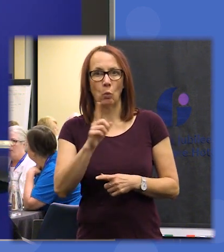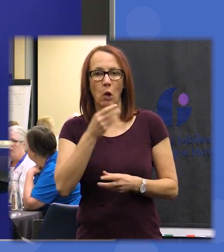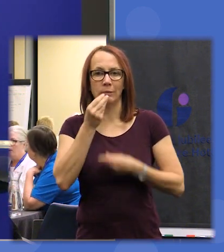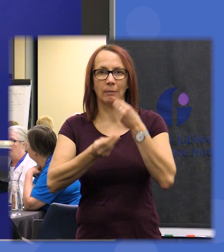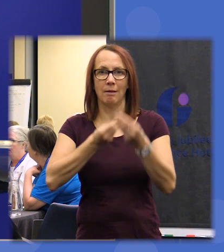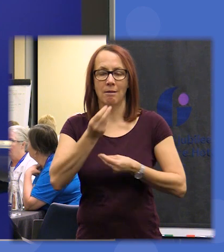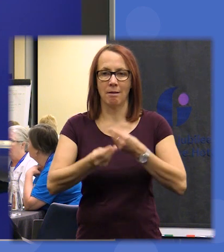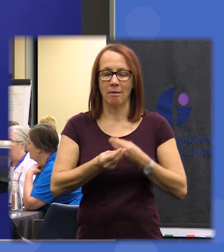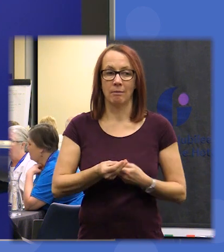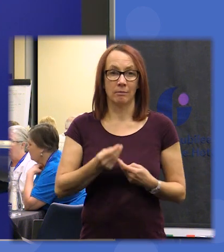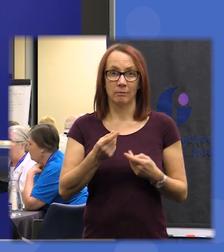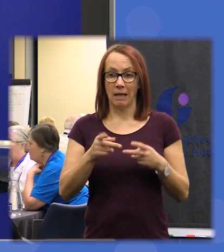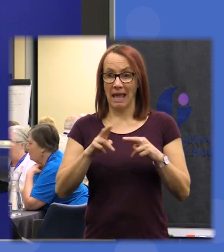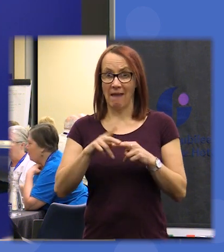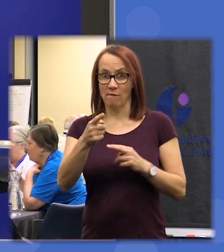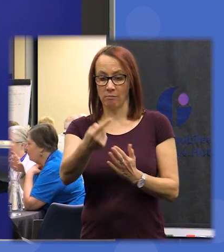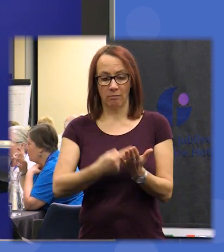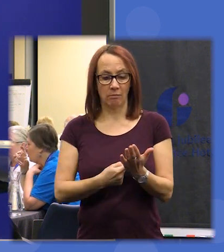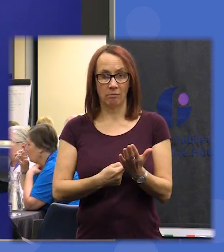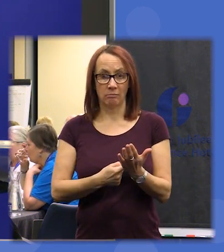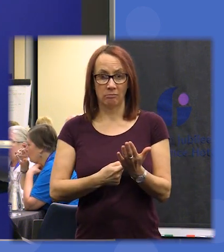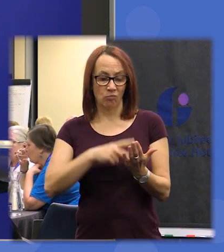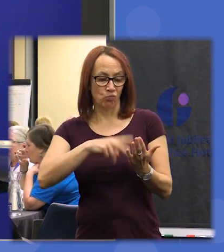you that are still reviewing your statements that's absolutely fine please